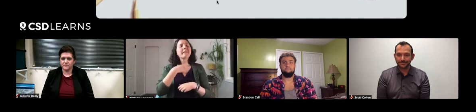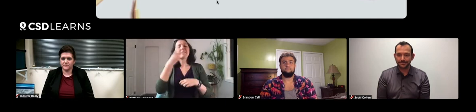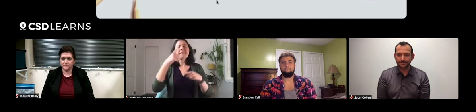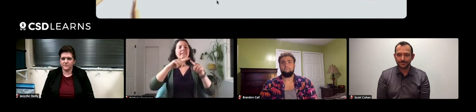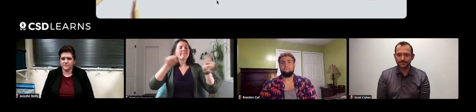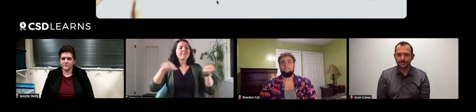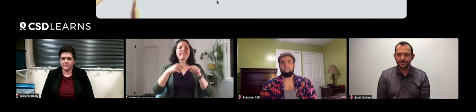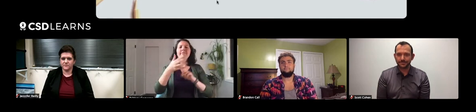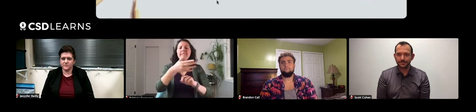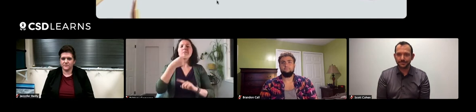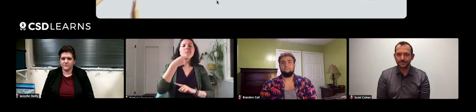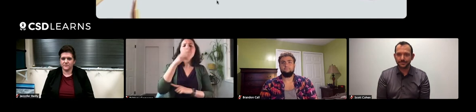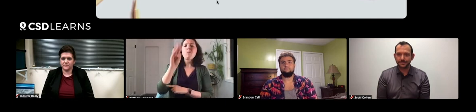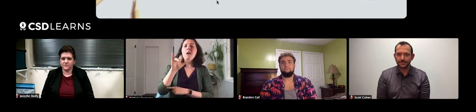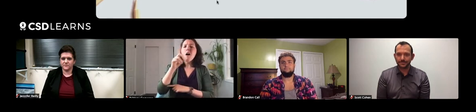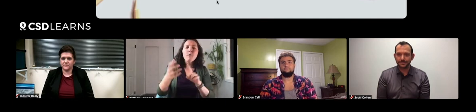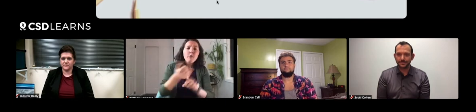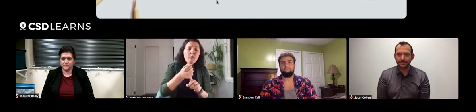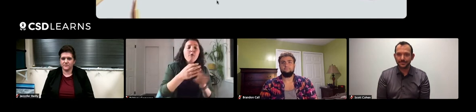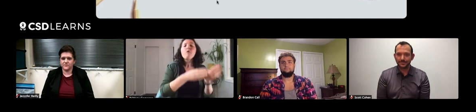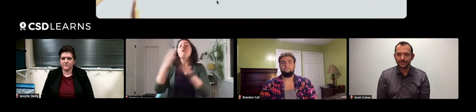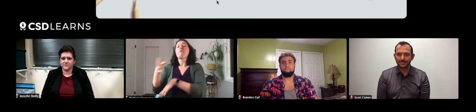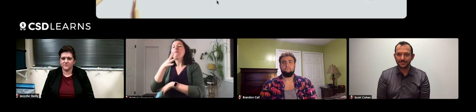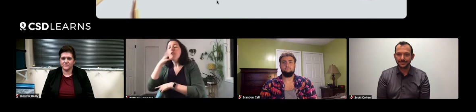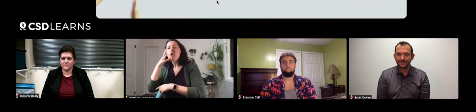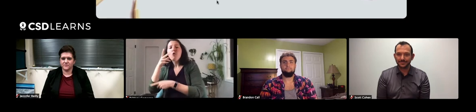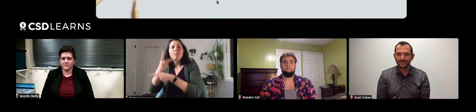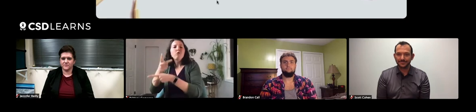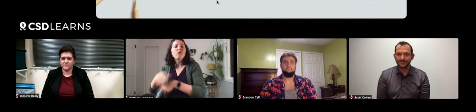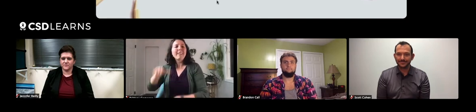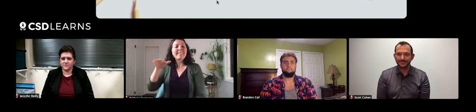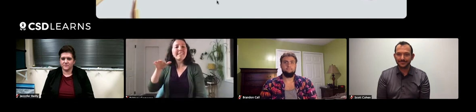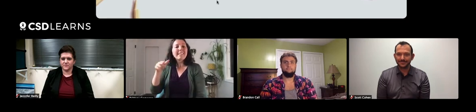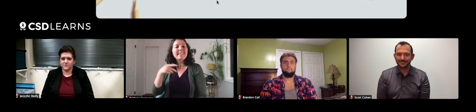you'll sometimes see fish that are for sale and they'll say wild-caught or farm-raised,